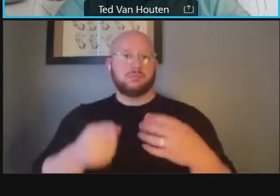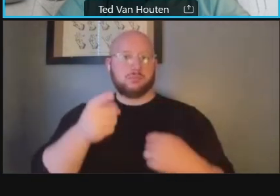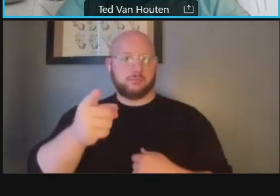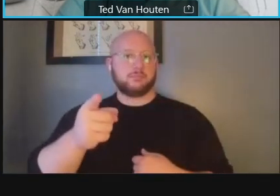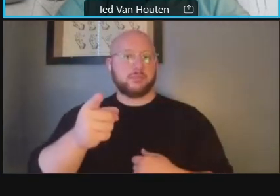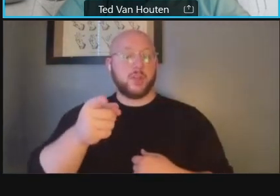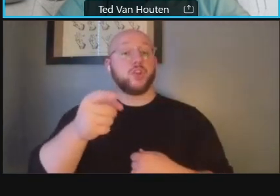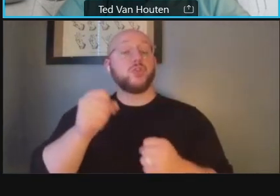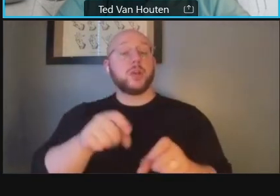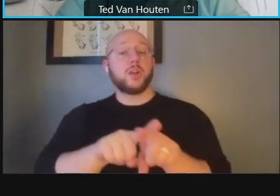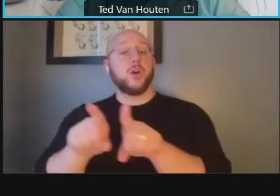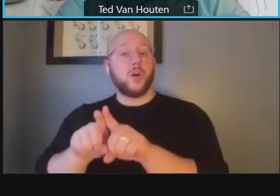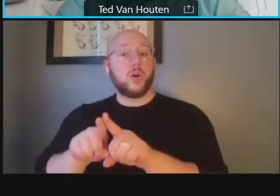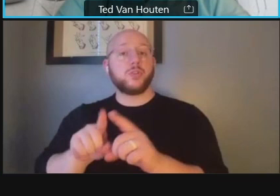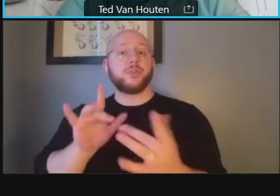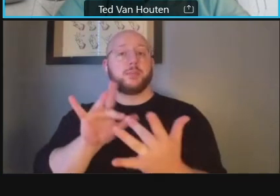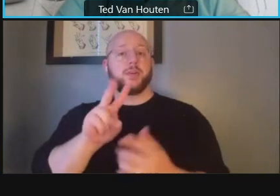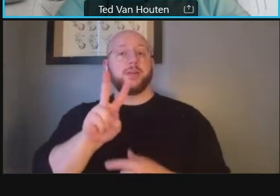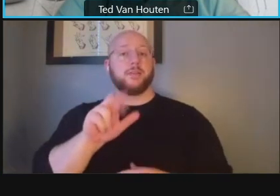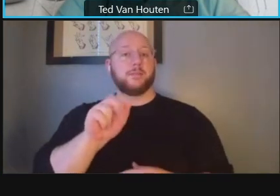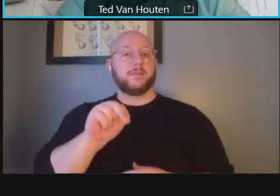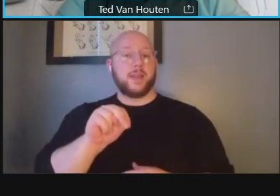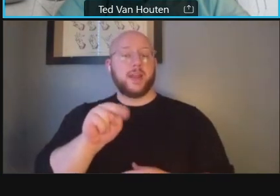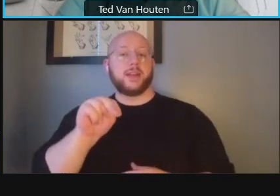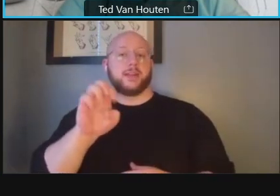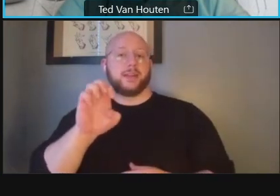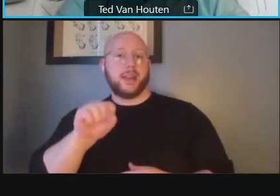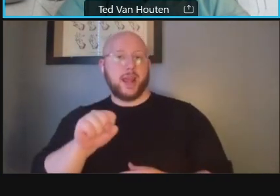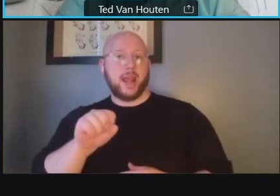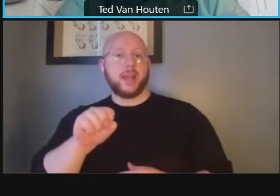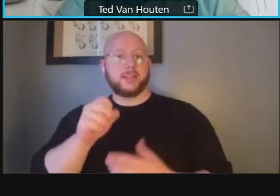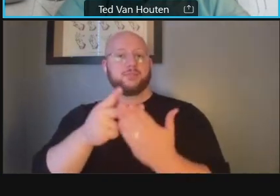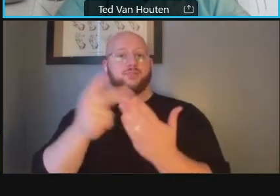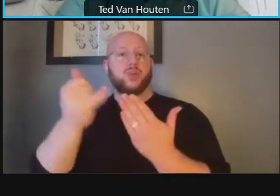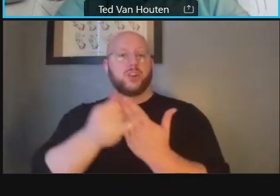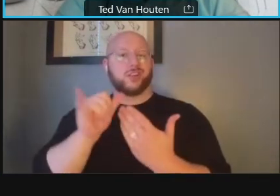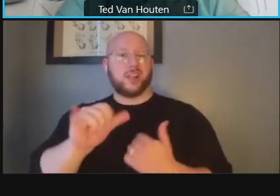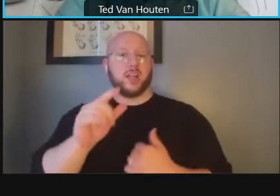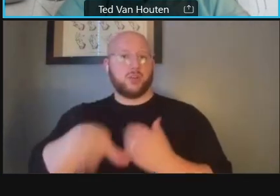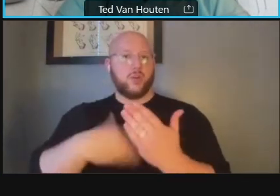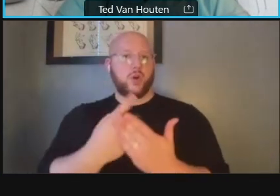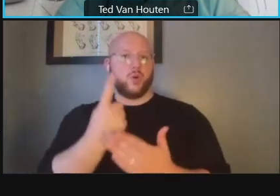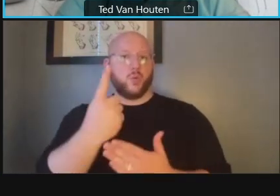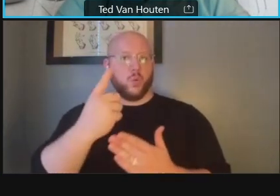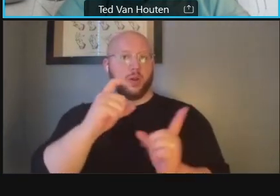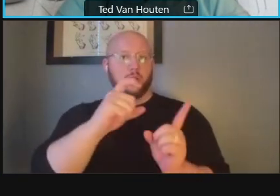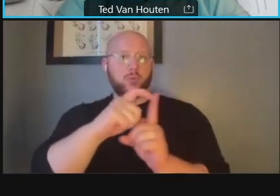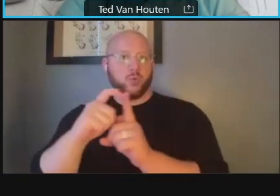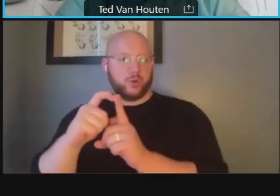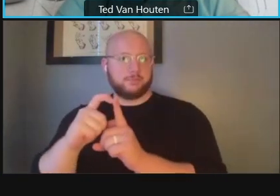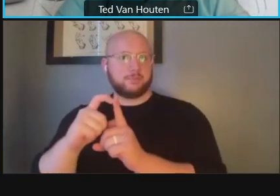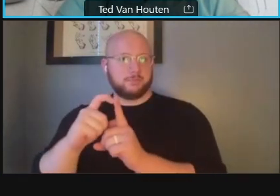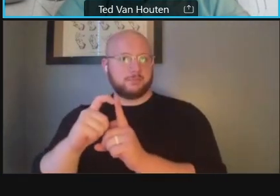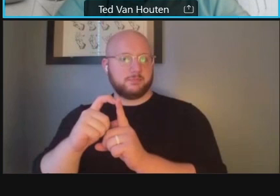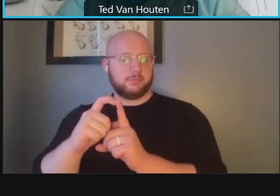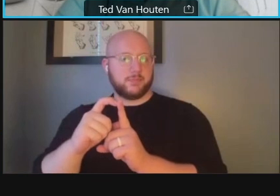van ness project which i believe is all one word uh unless you want to correct me van ness project